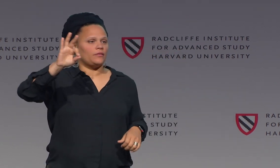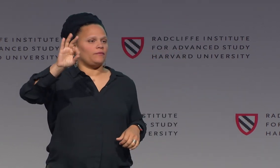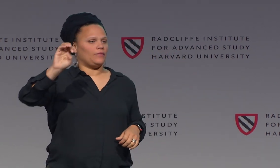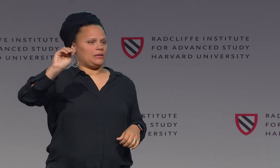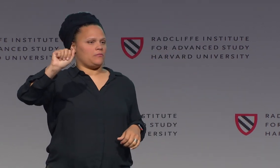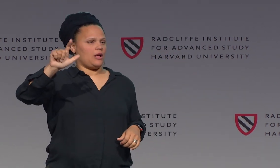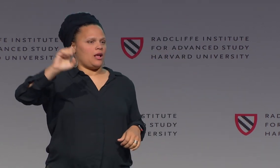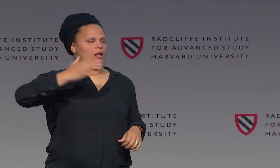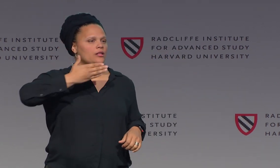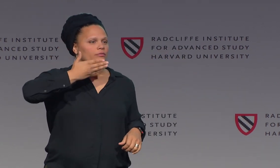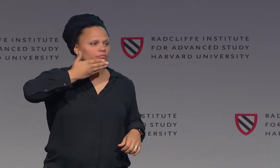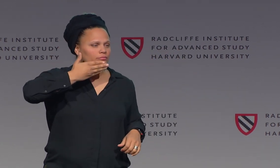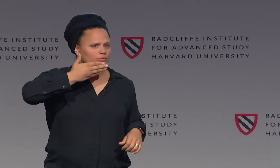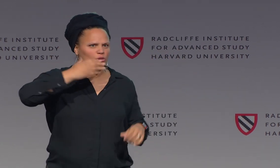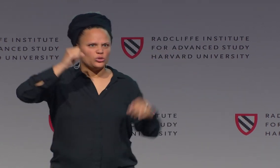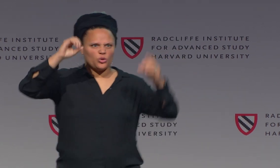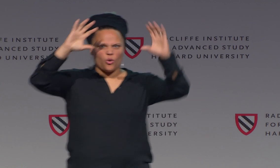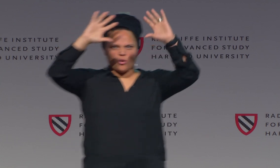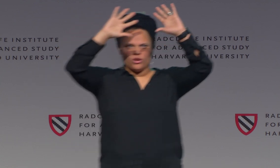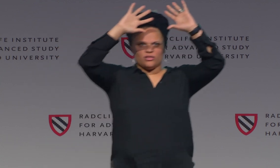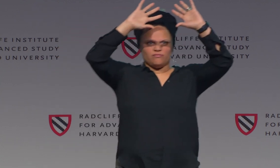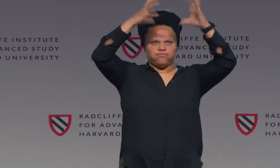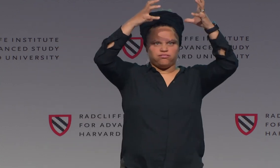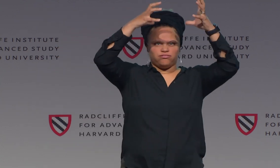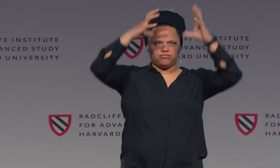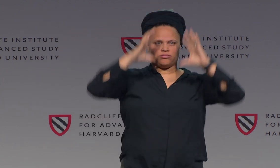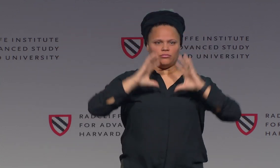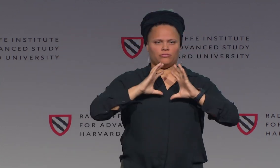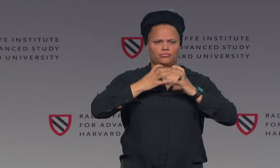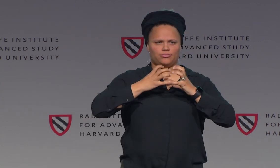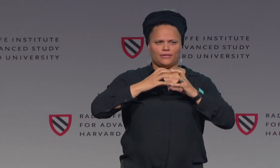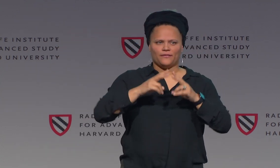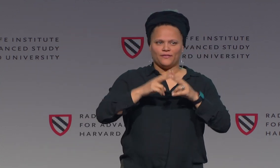But primarily on the chin here.